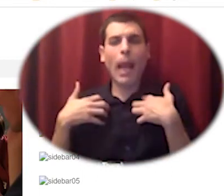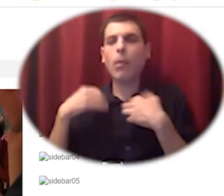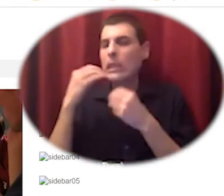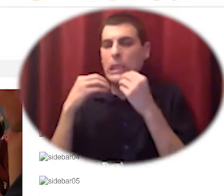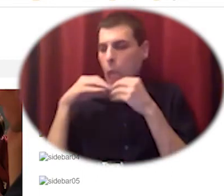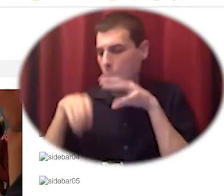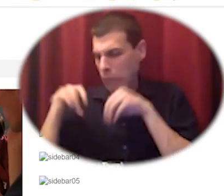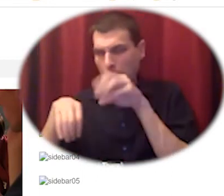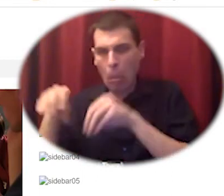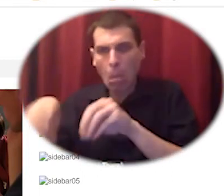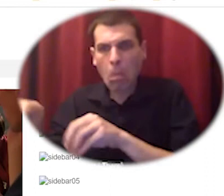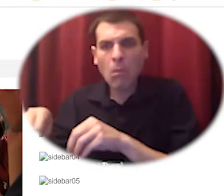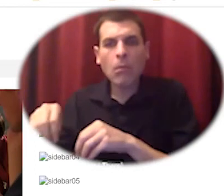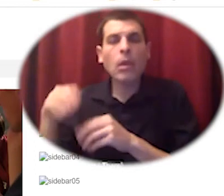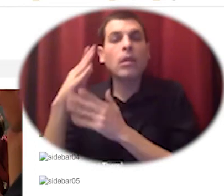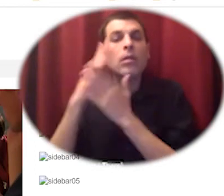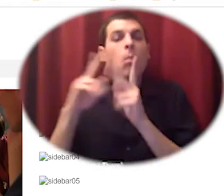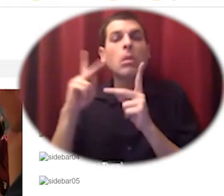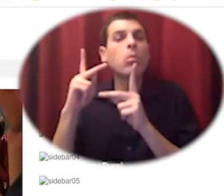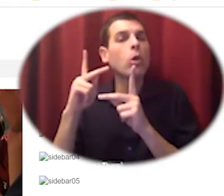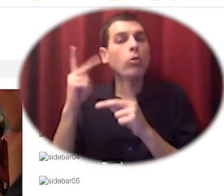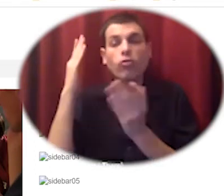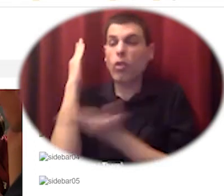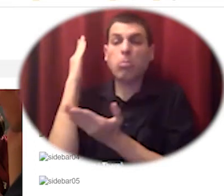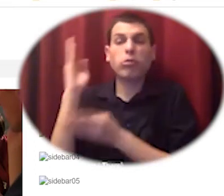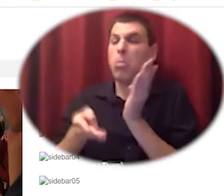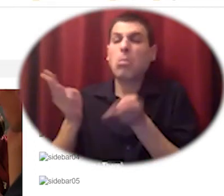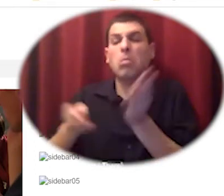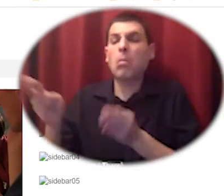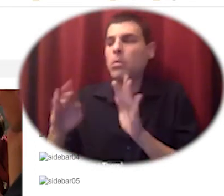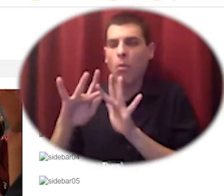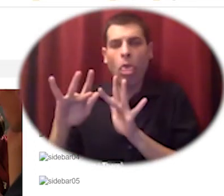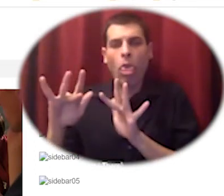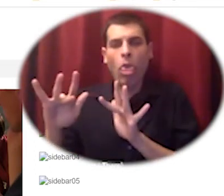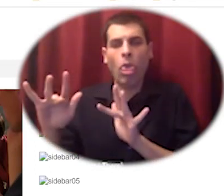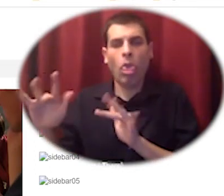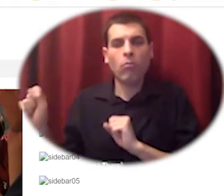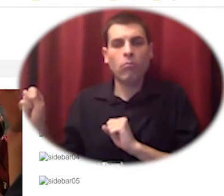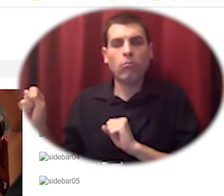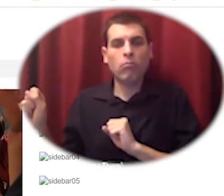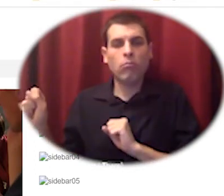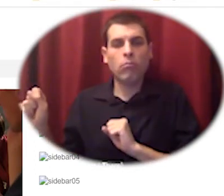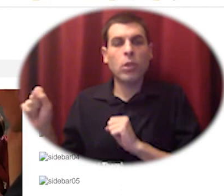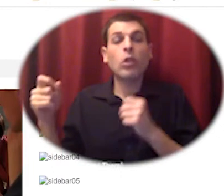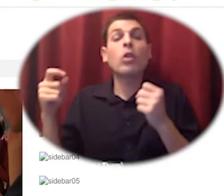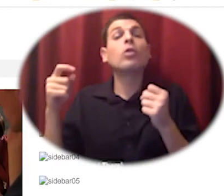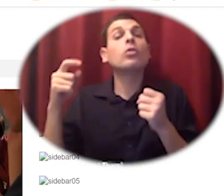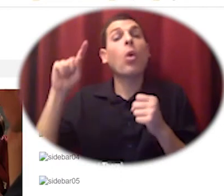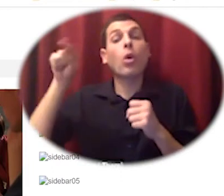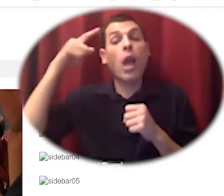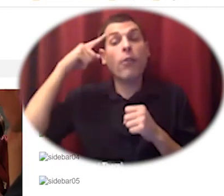tree getting cut for wood and so families were paid people were paid to do the work